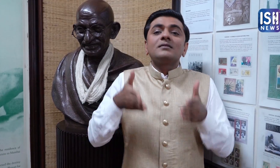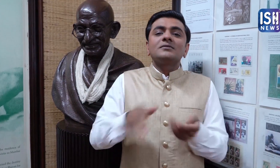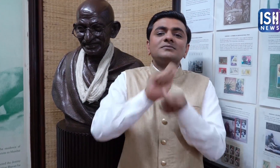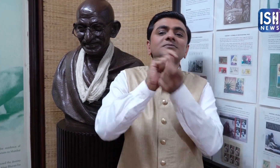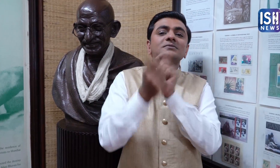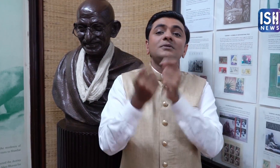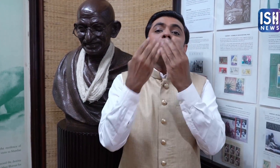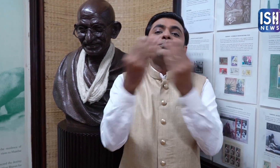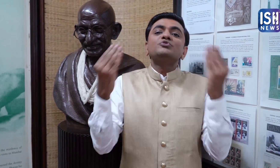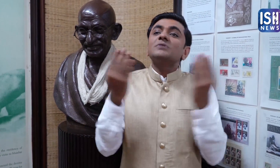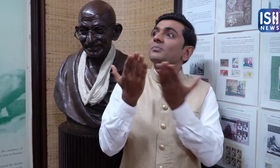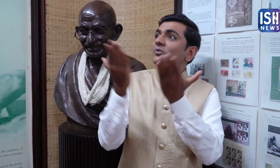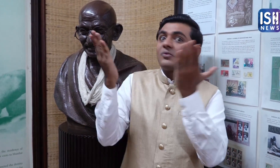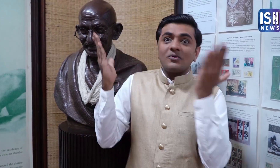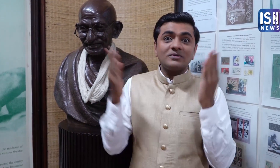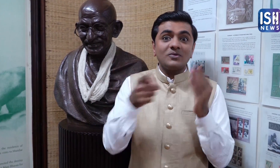Now it has been converted into a museum.